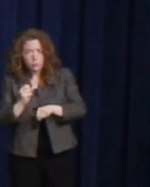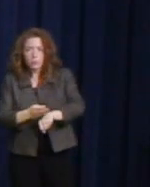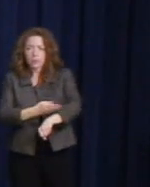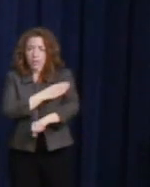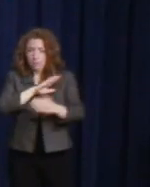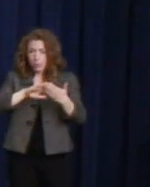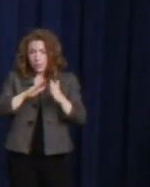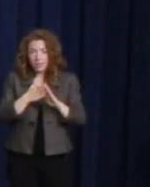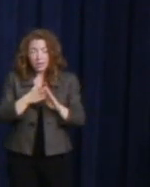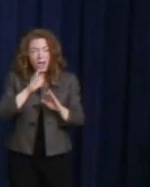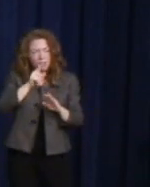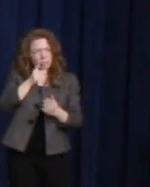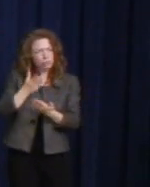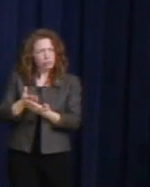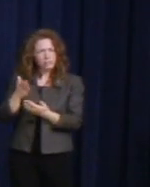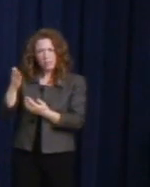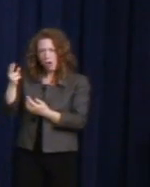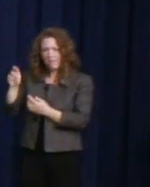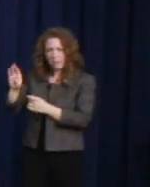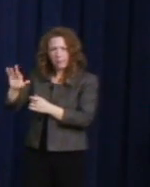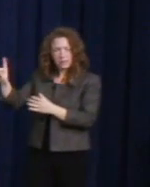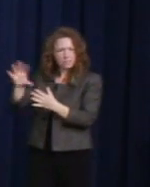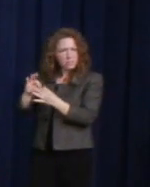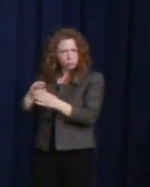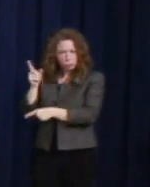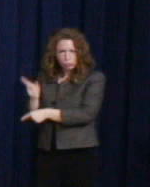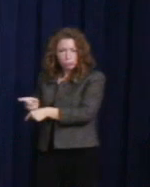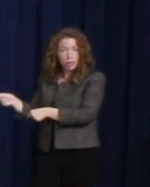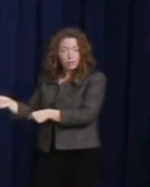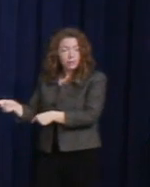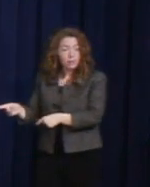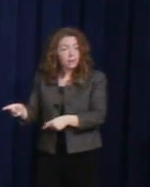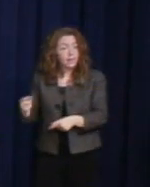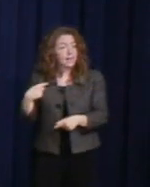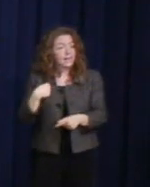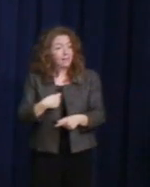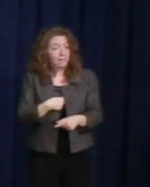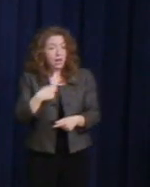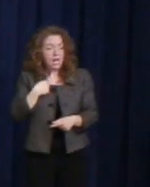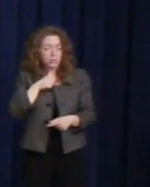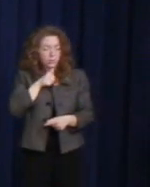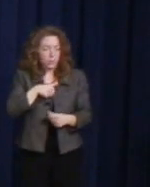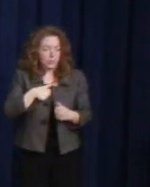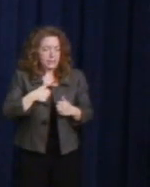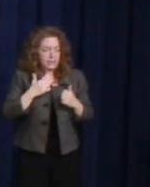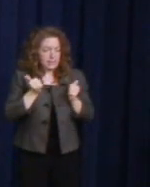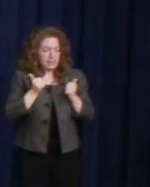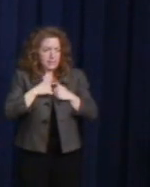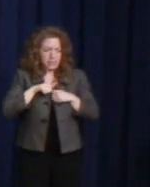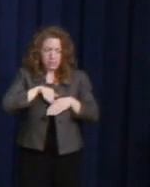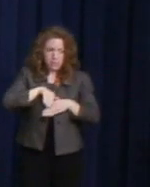We can change hearts and minds when we bring our entire selves to the work we do, when we serve openly and honestly,